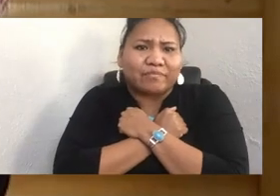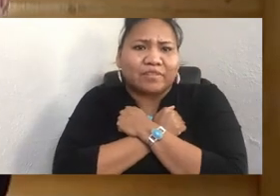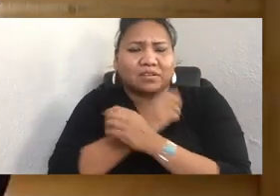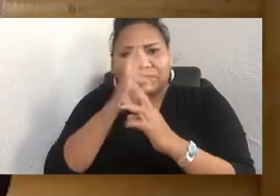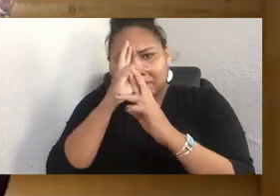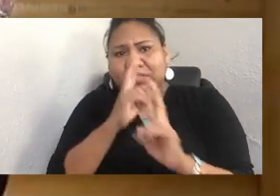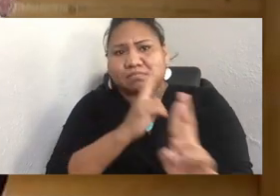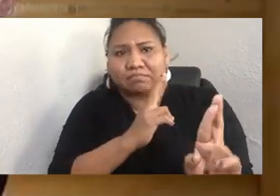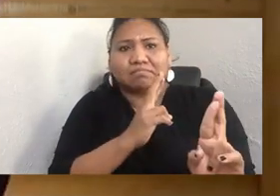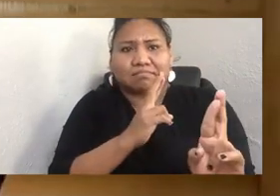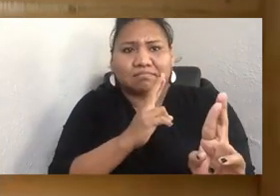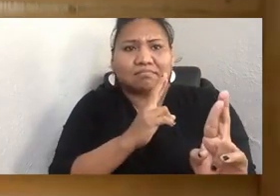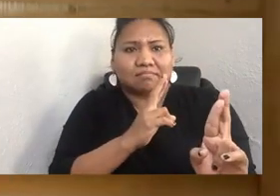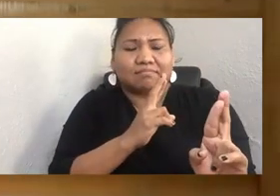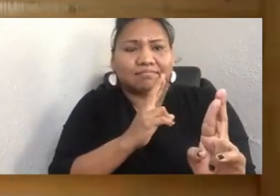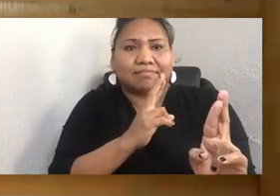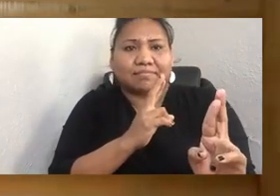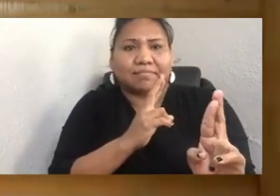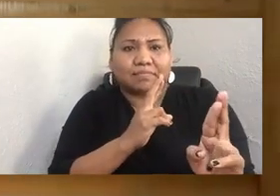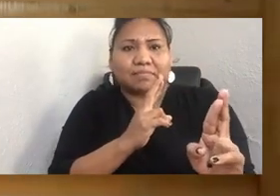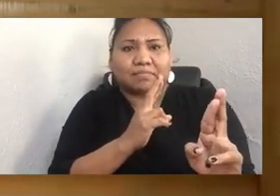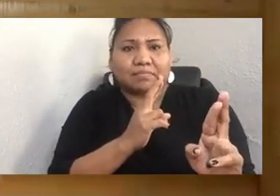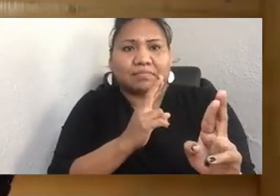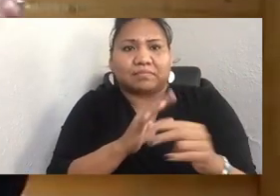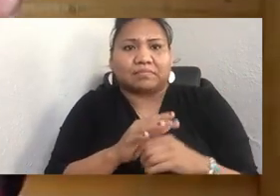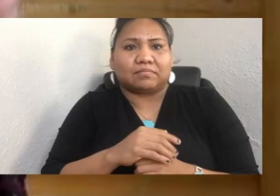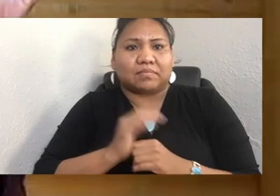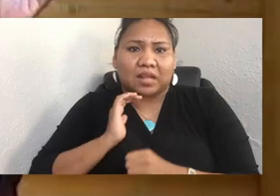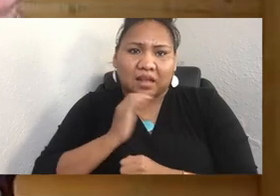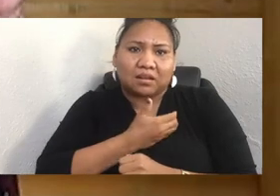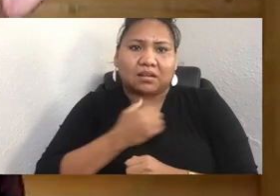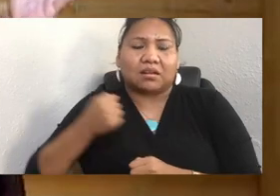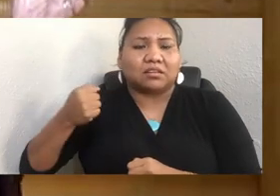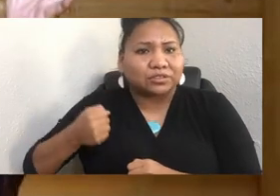And most of all, we appreciate the generation